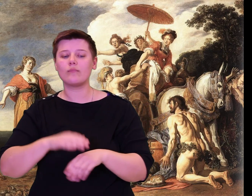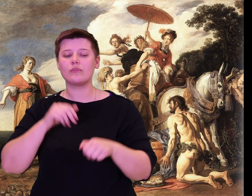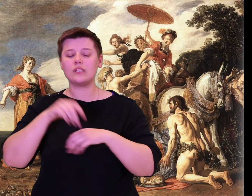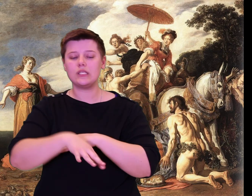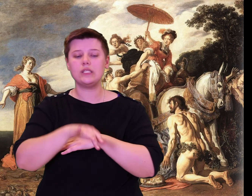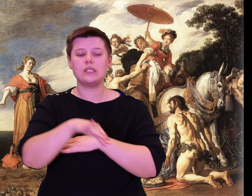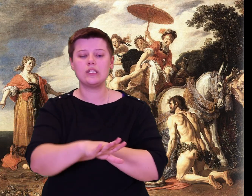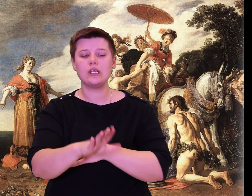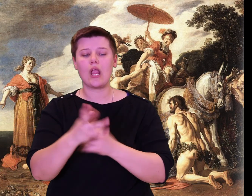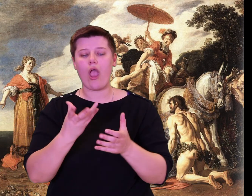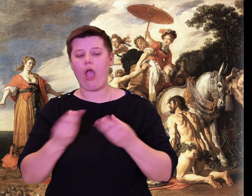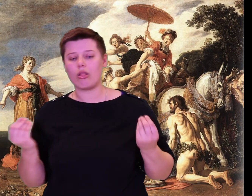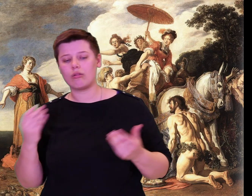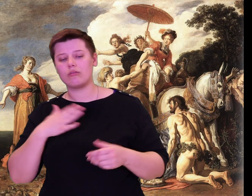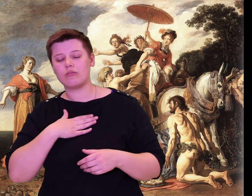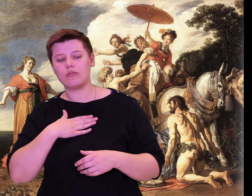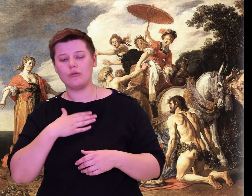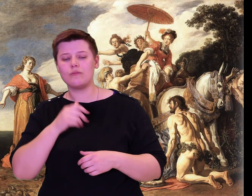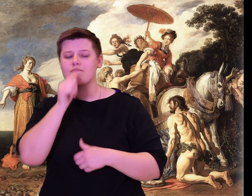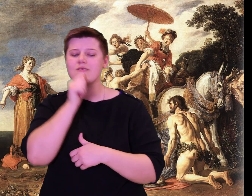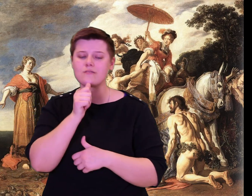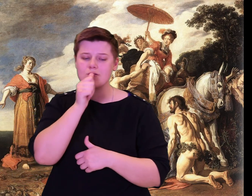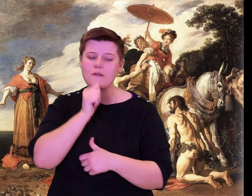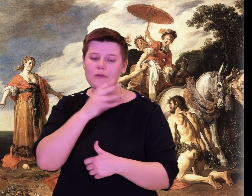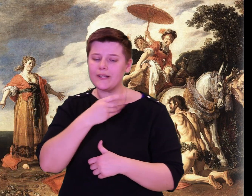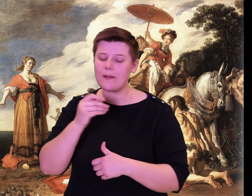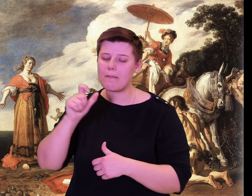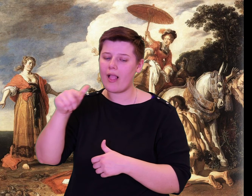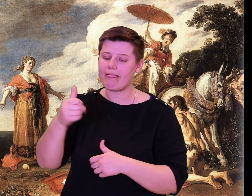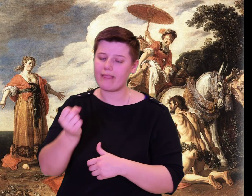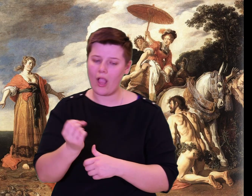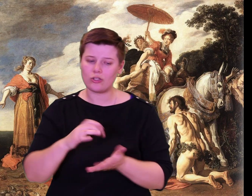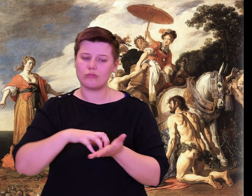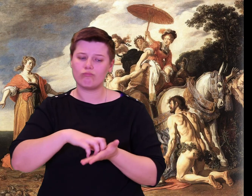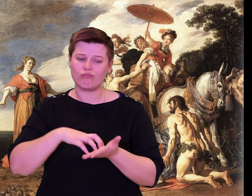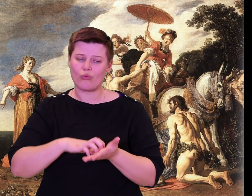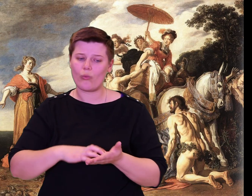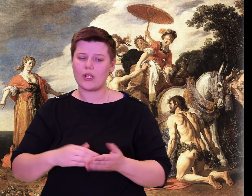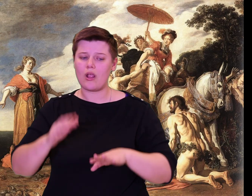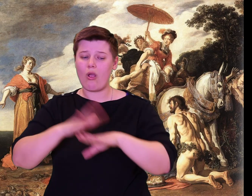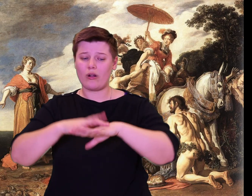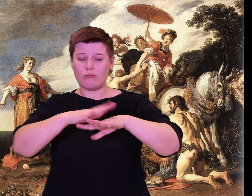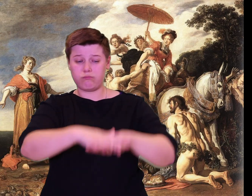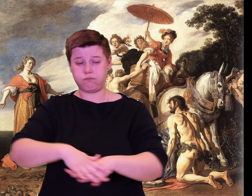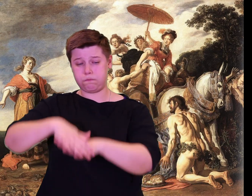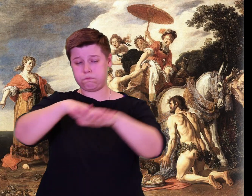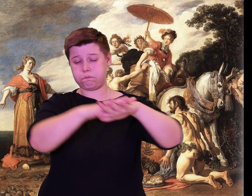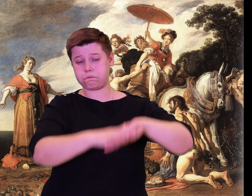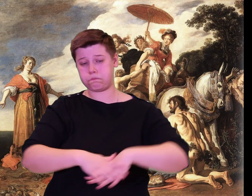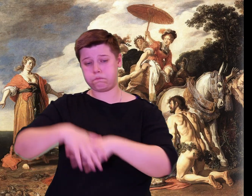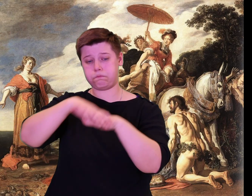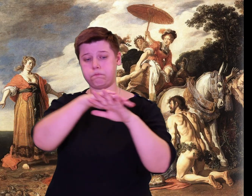of a horde of enemies, though many comrades stood by me, arrows taking aim.